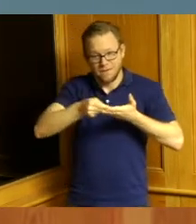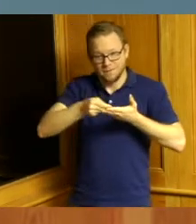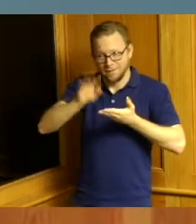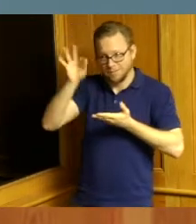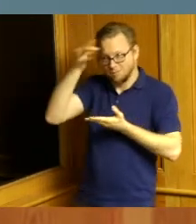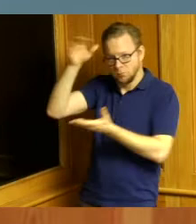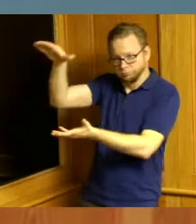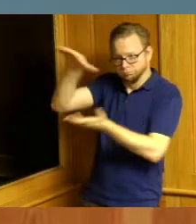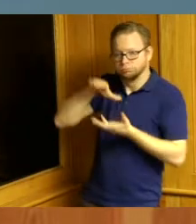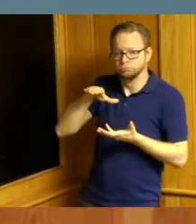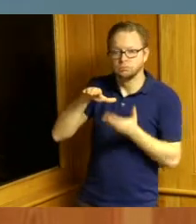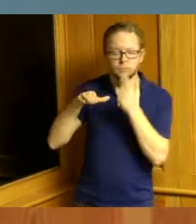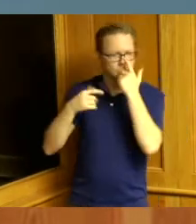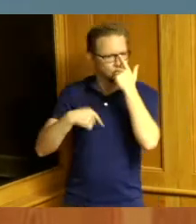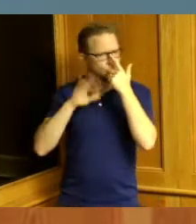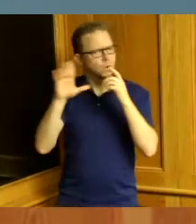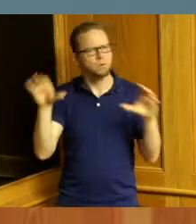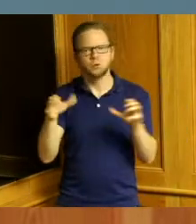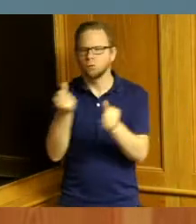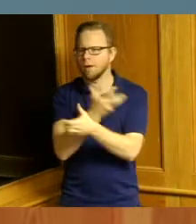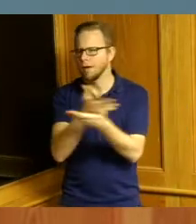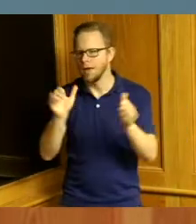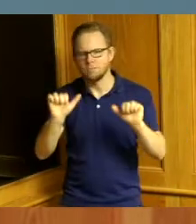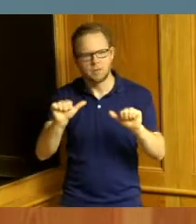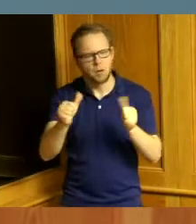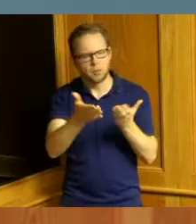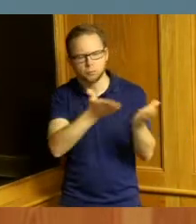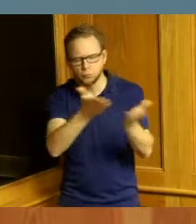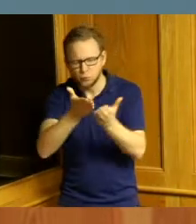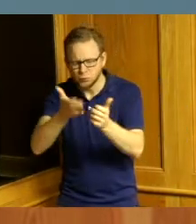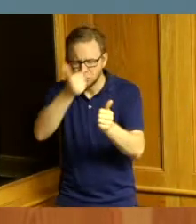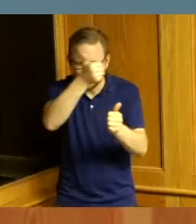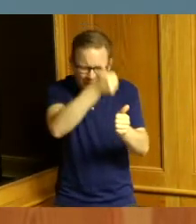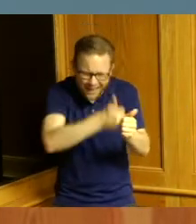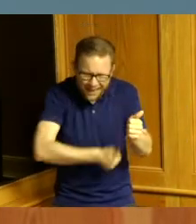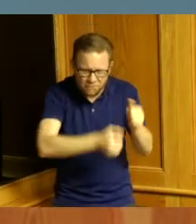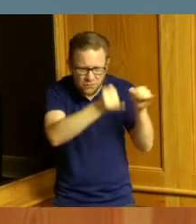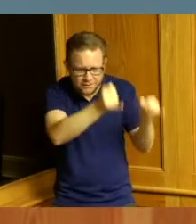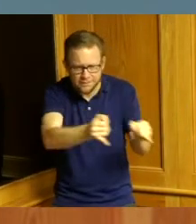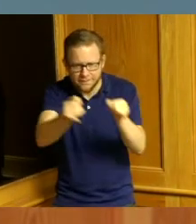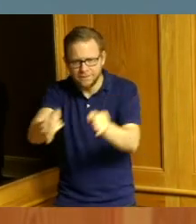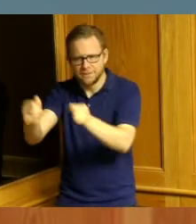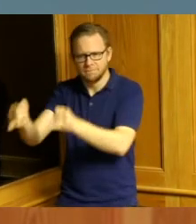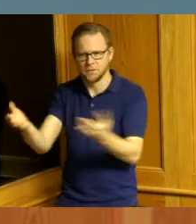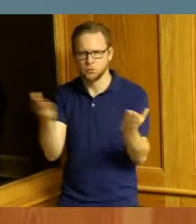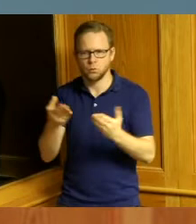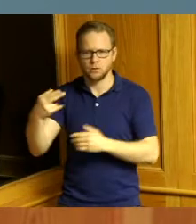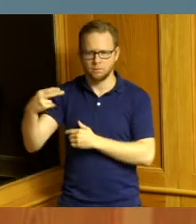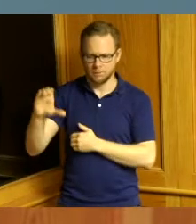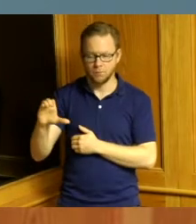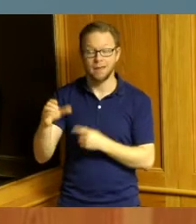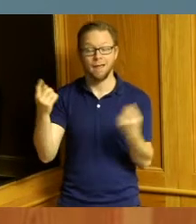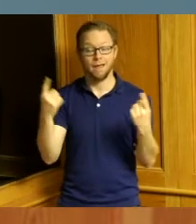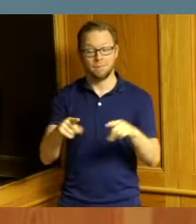needs of our people every one of our citizens on Tuesday I presented a resolution and my colleagues